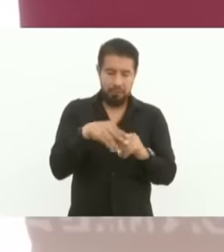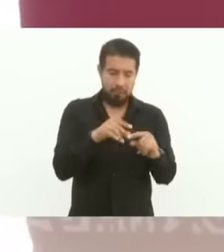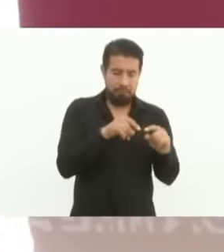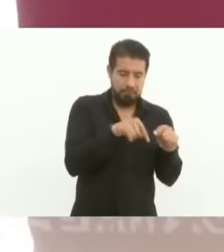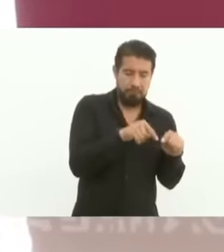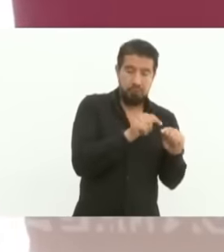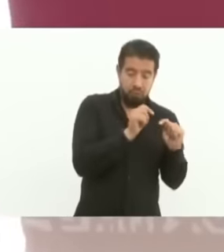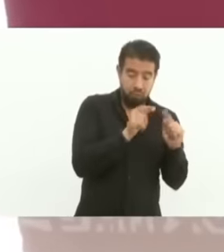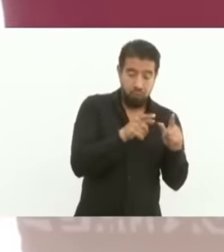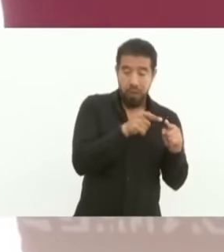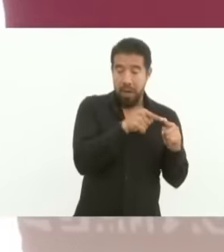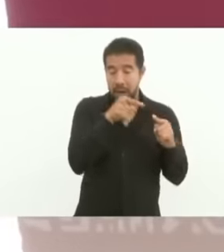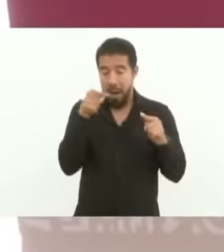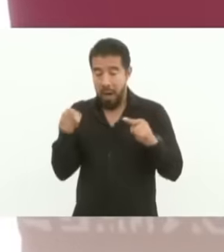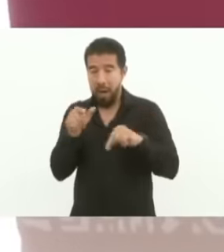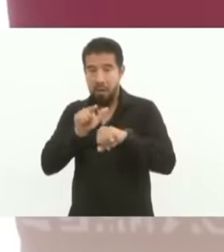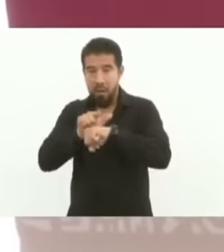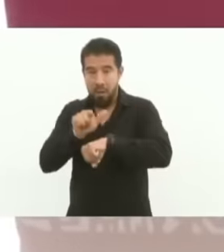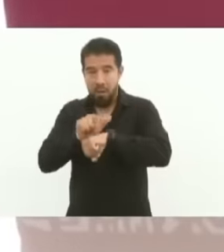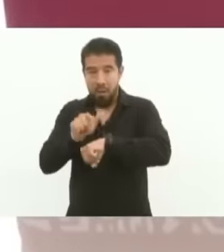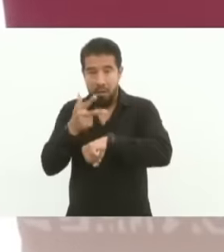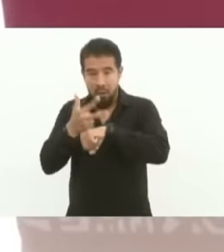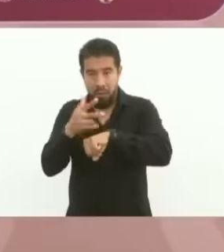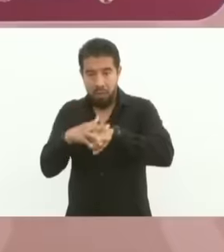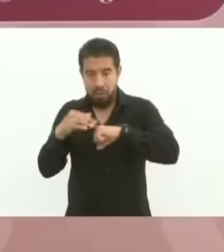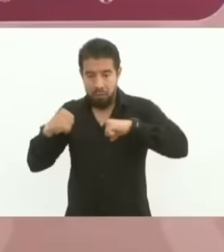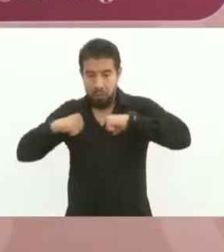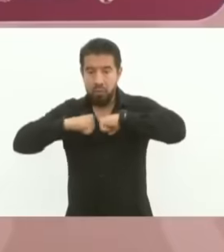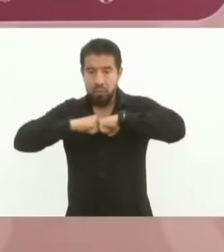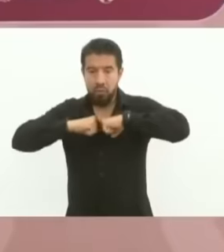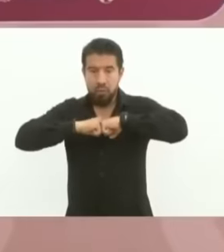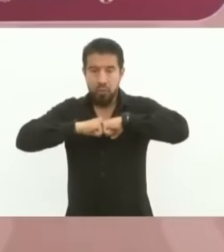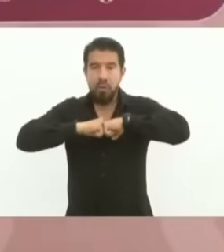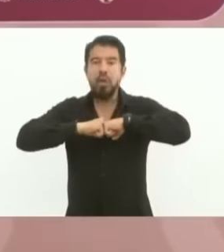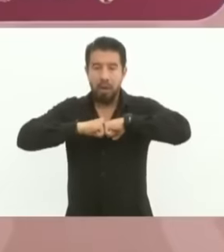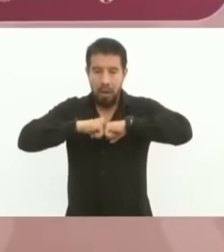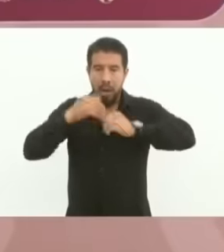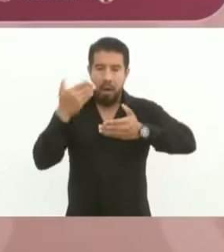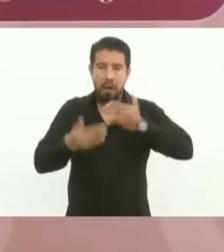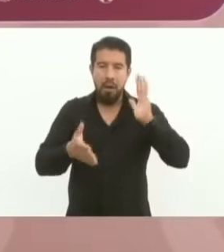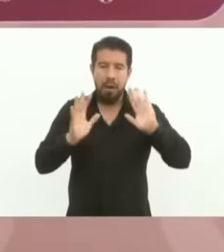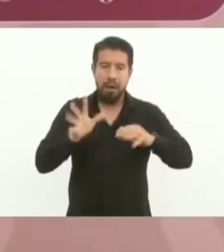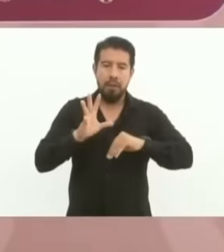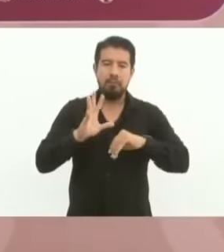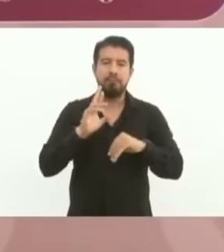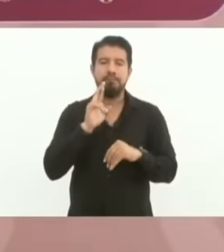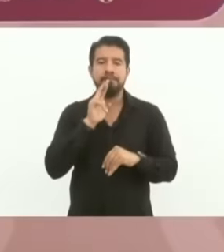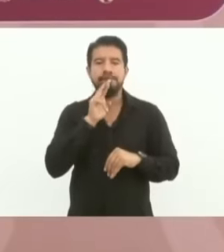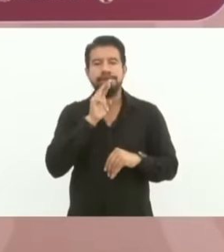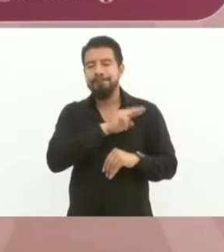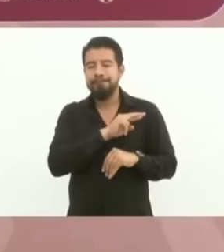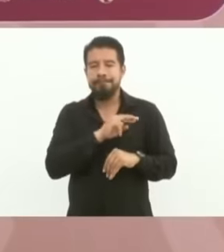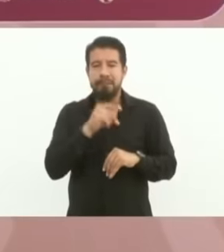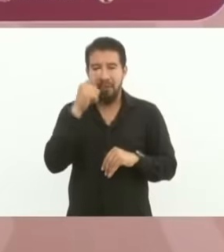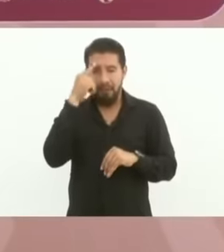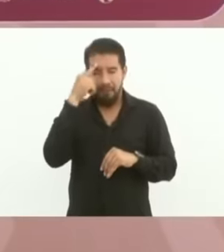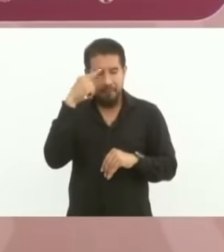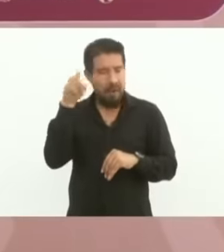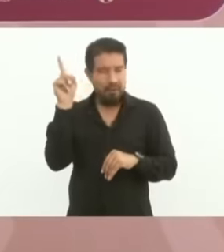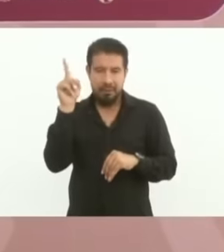border allows you to save a lot of time a few days ago